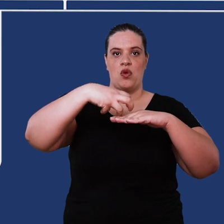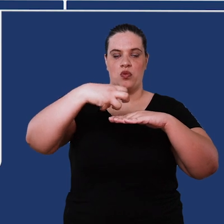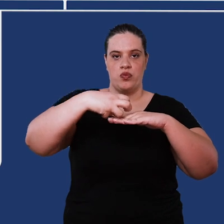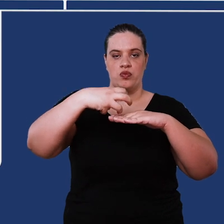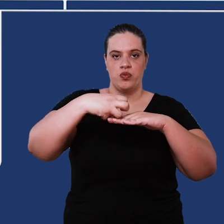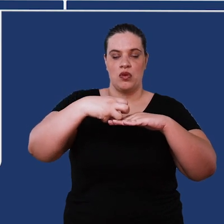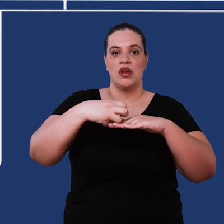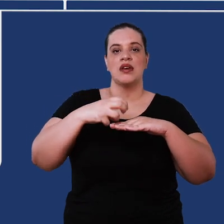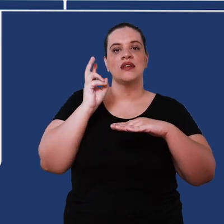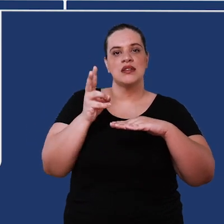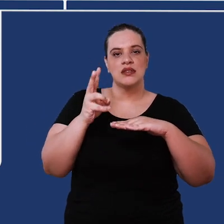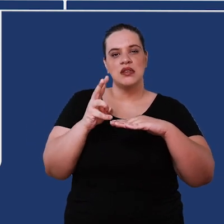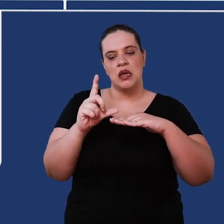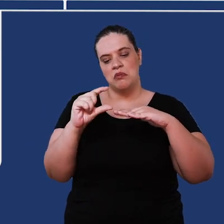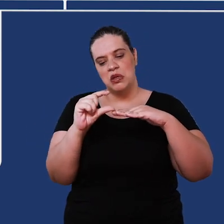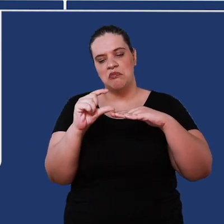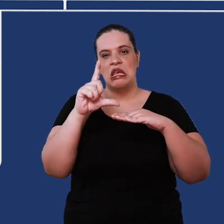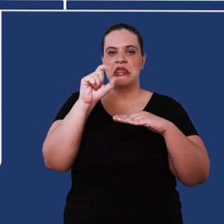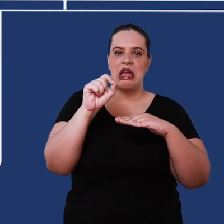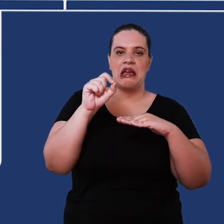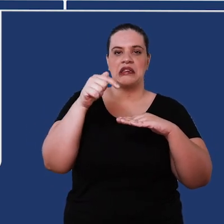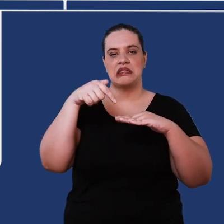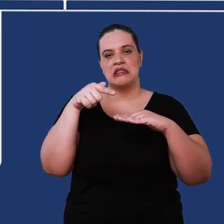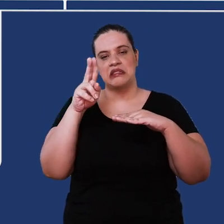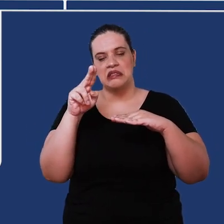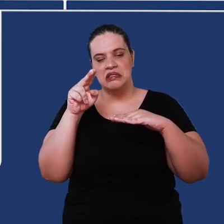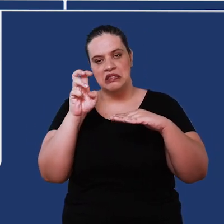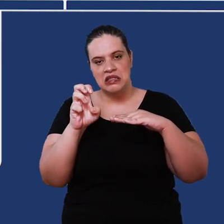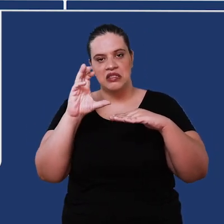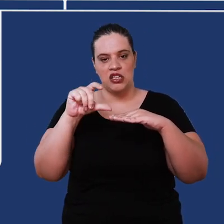it, it will always be about 10 to 15 centimeters below the water depth in